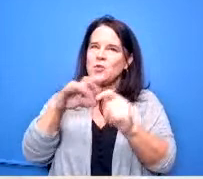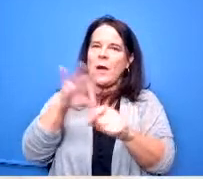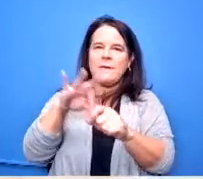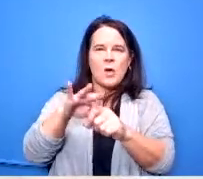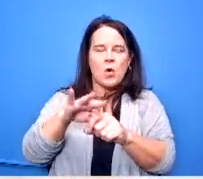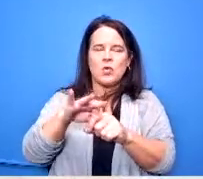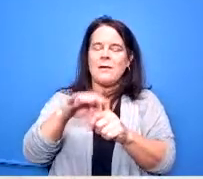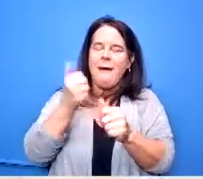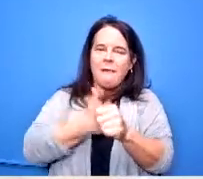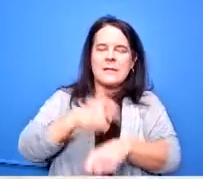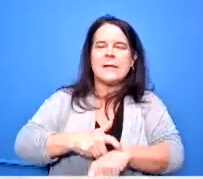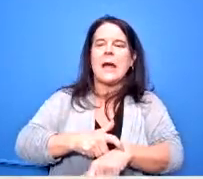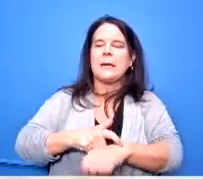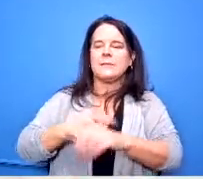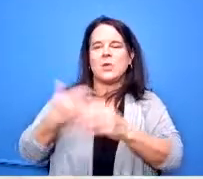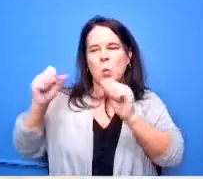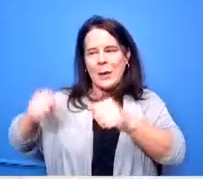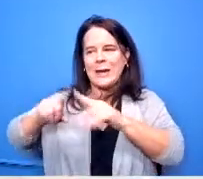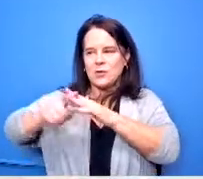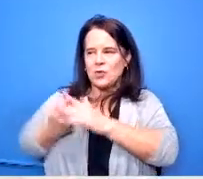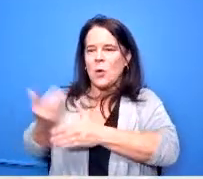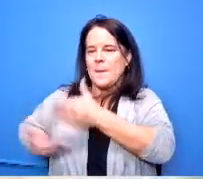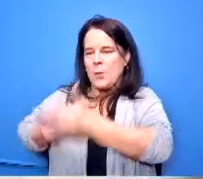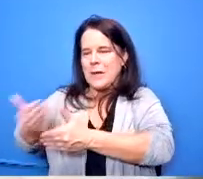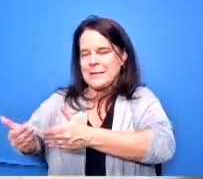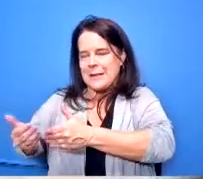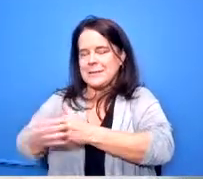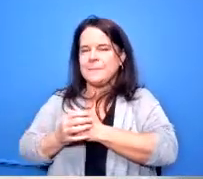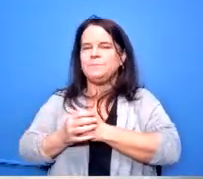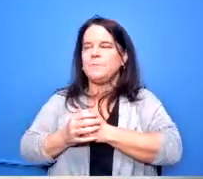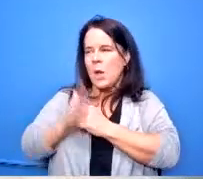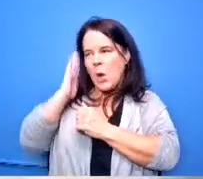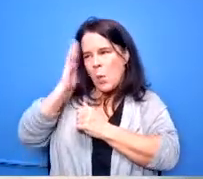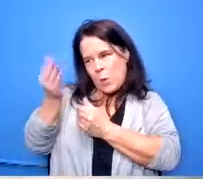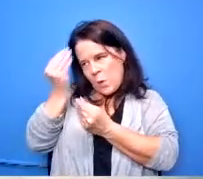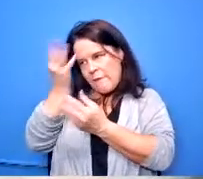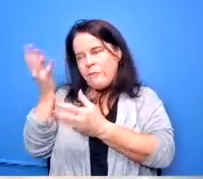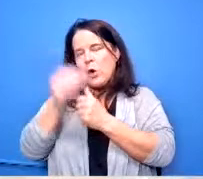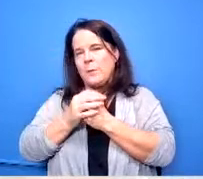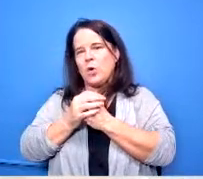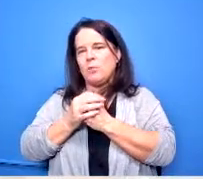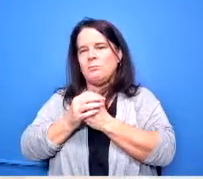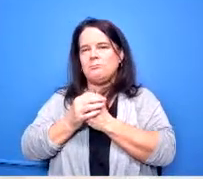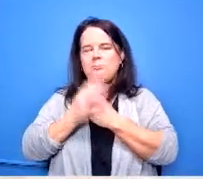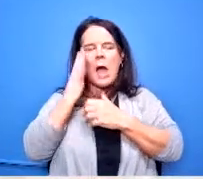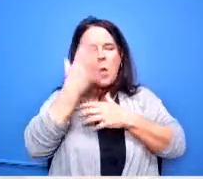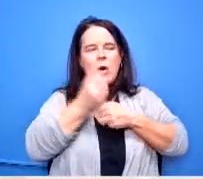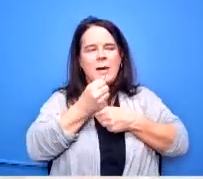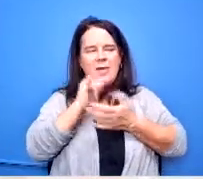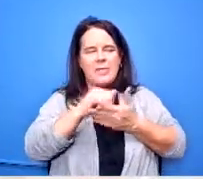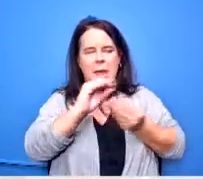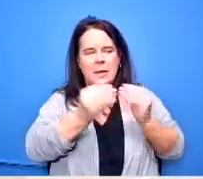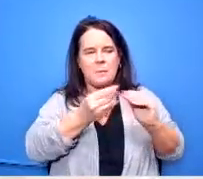uh so um we'll um update you on that and i'll get that number from uh executive director jones